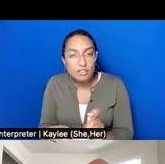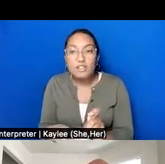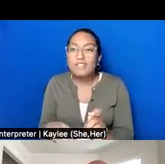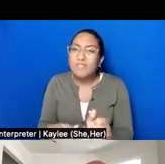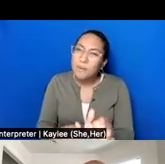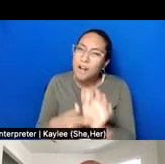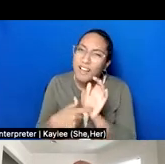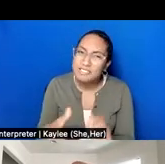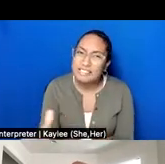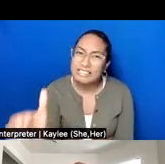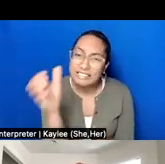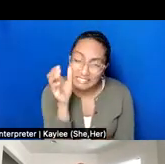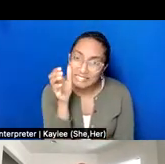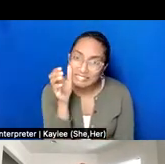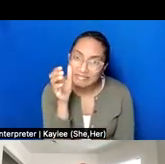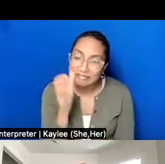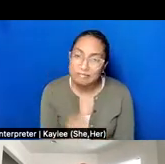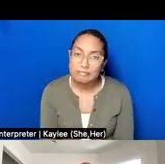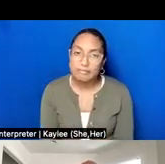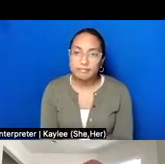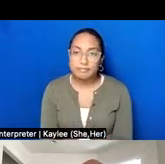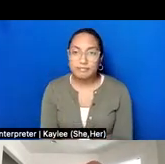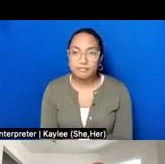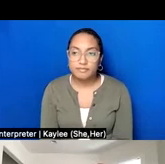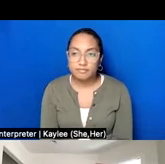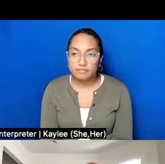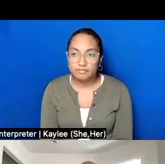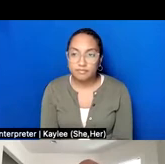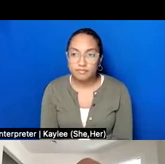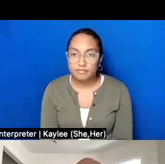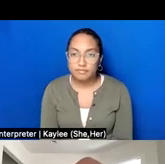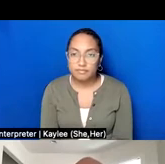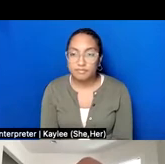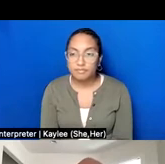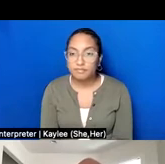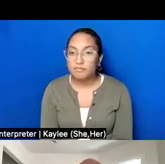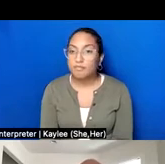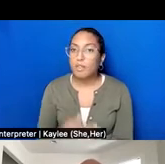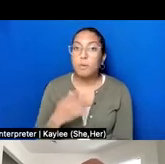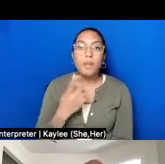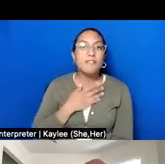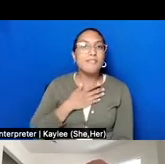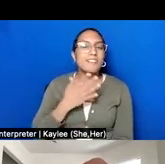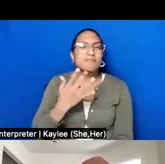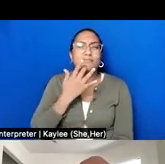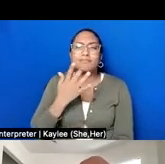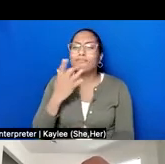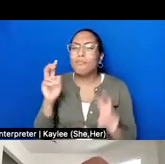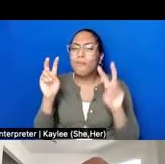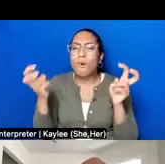This is probably one of my favorite quotes of the import- on the importance of listening,